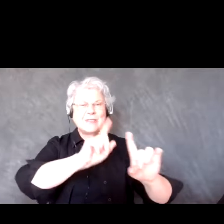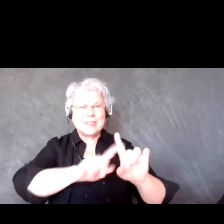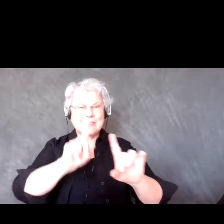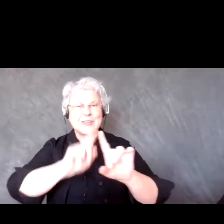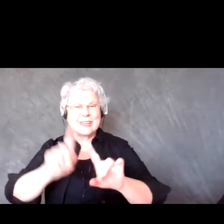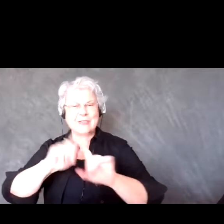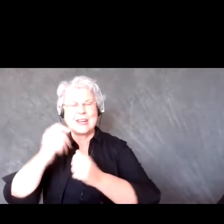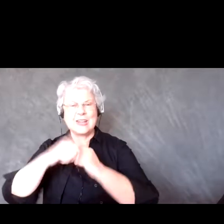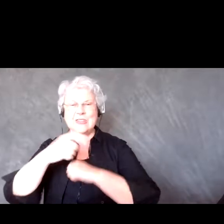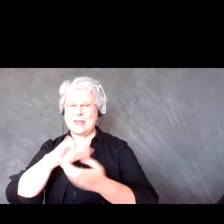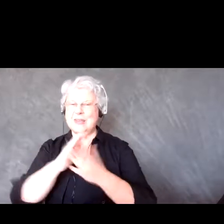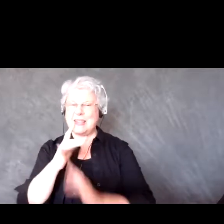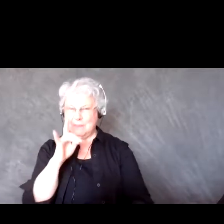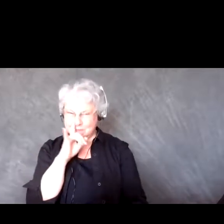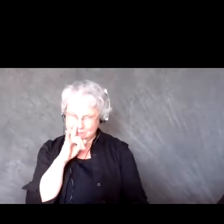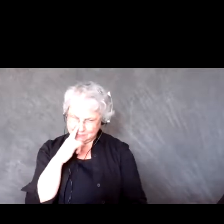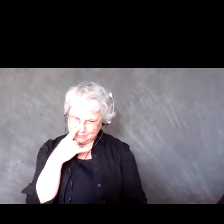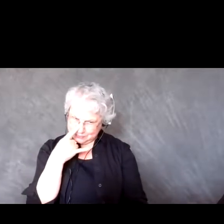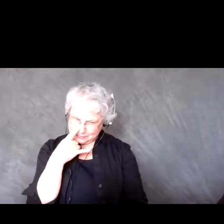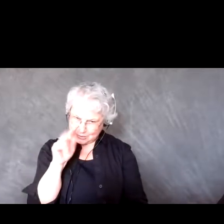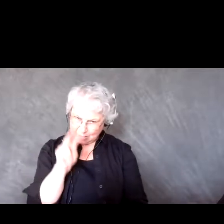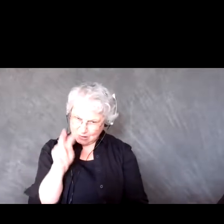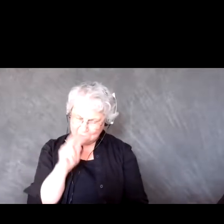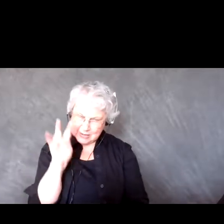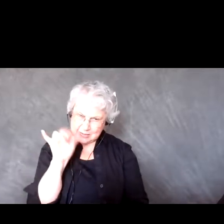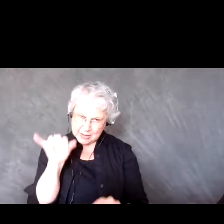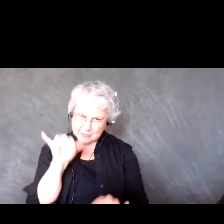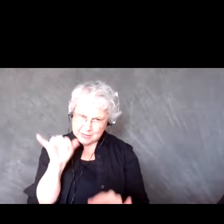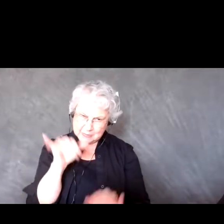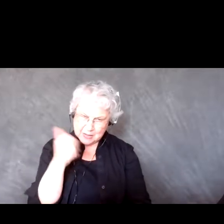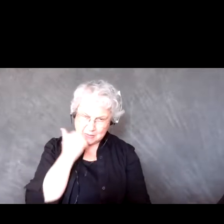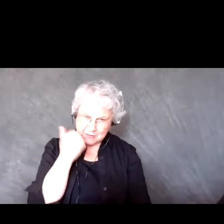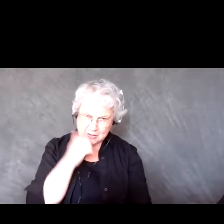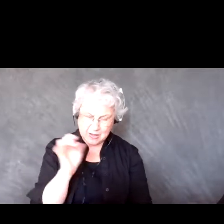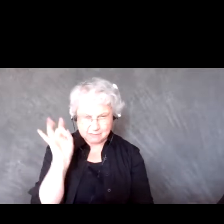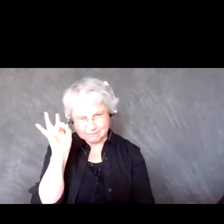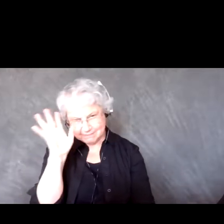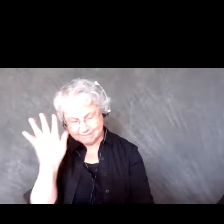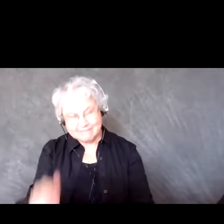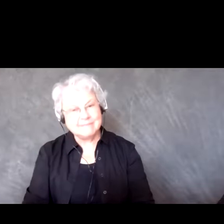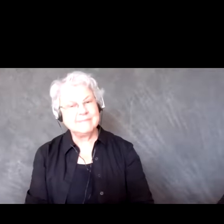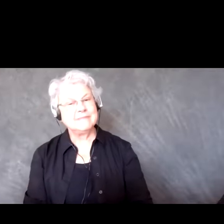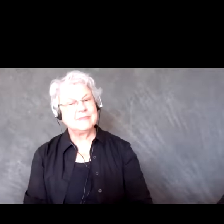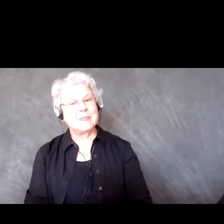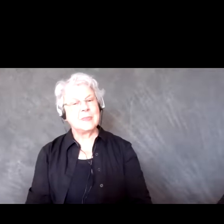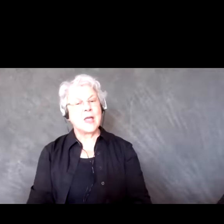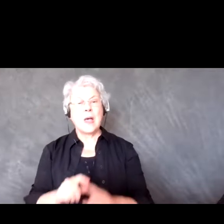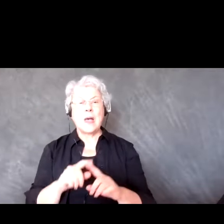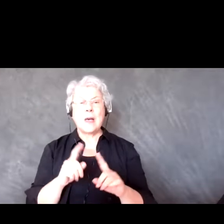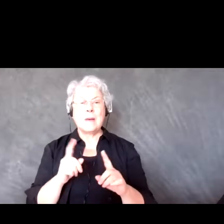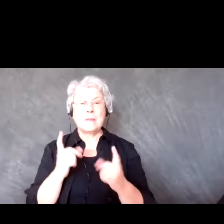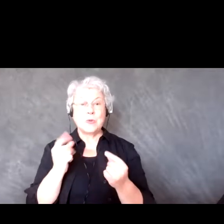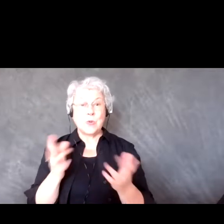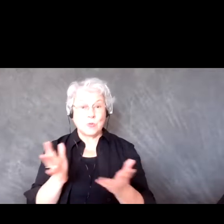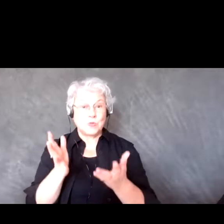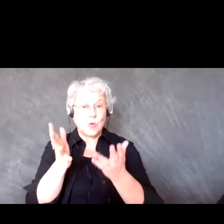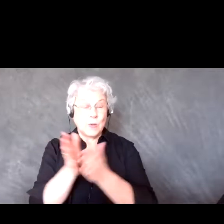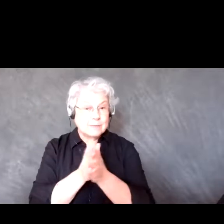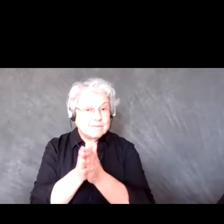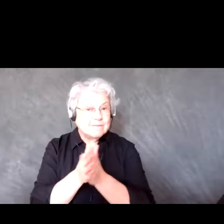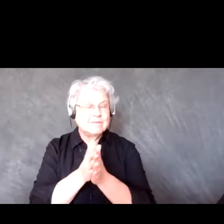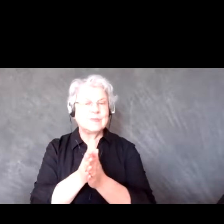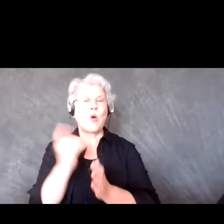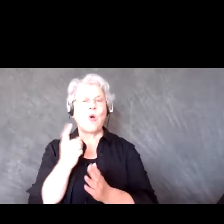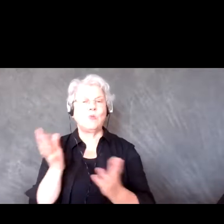boring watching the same thing. But it is always giving incentive, always giving door prizes,